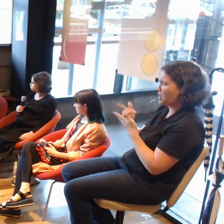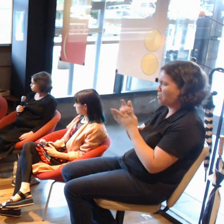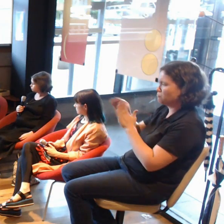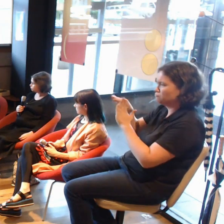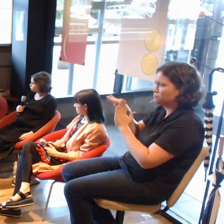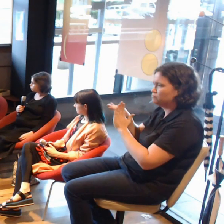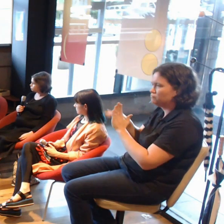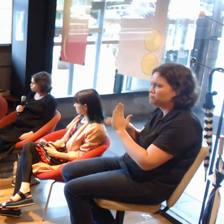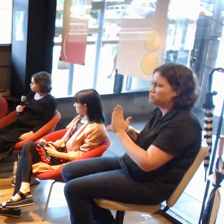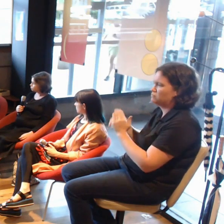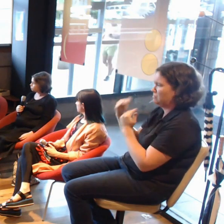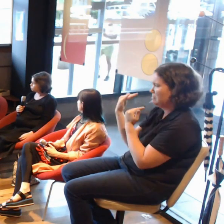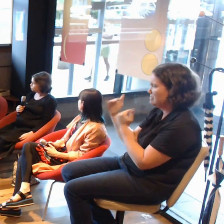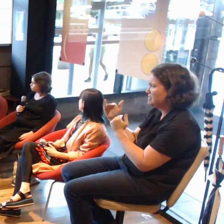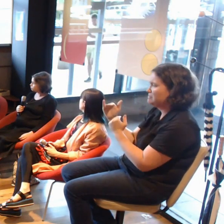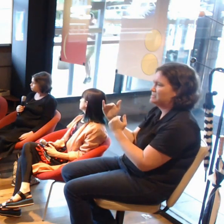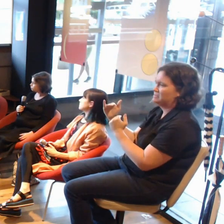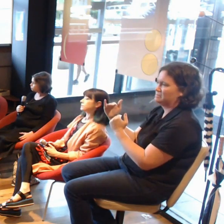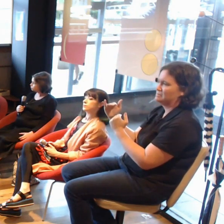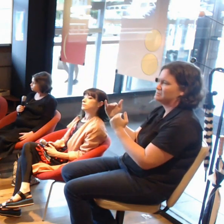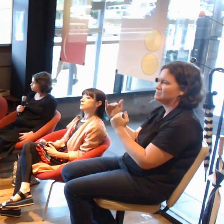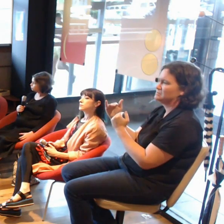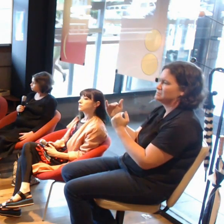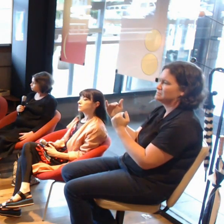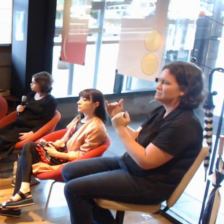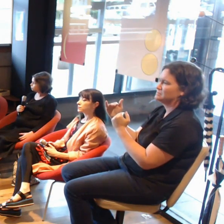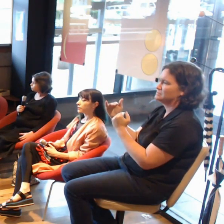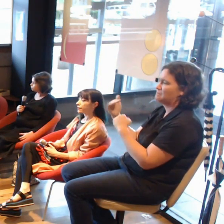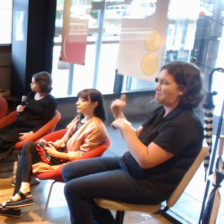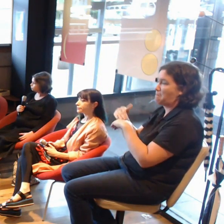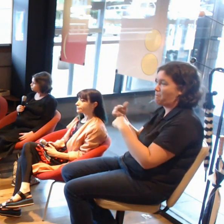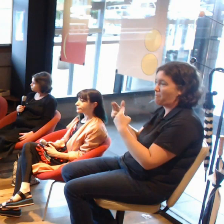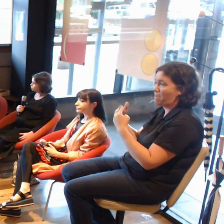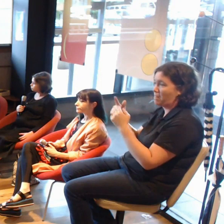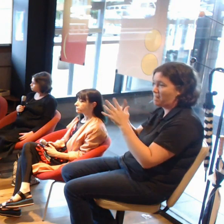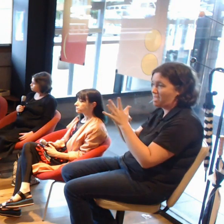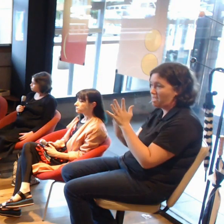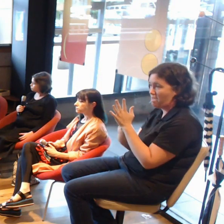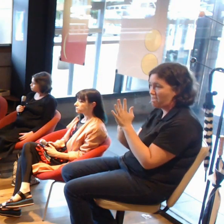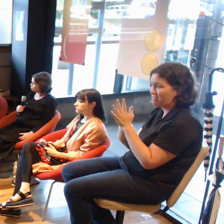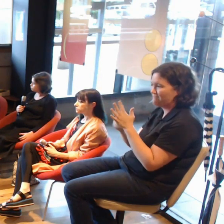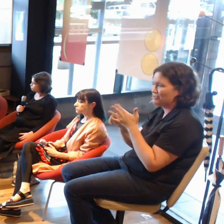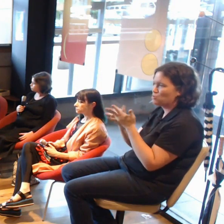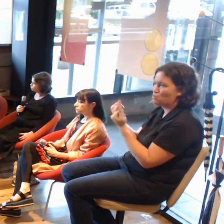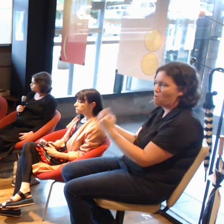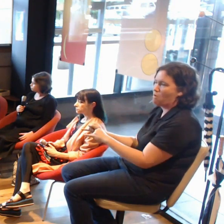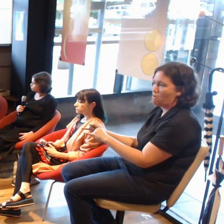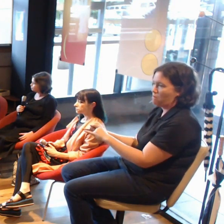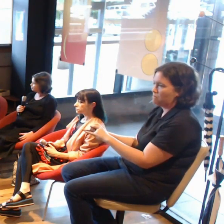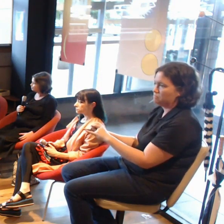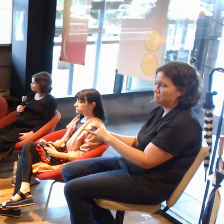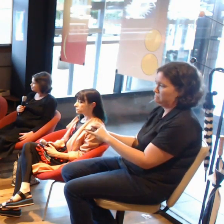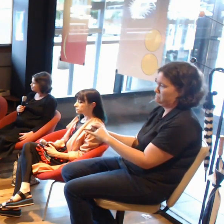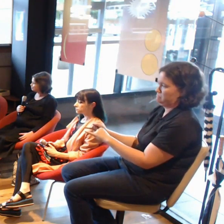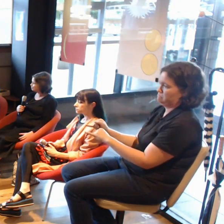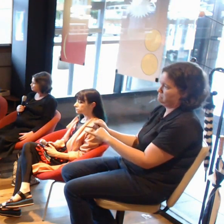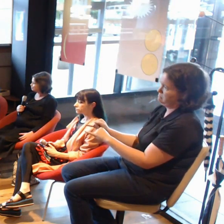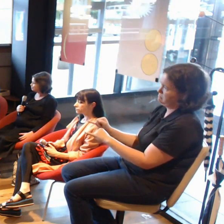The problem with AR is that if you do it wrong, it can feel wrong.